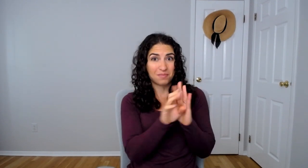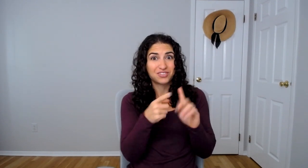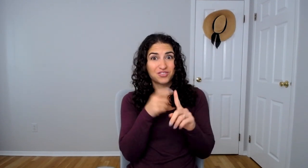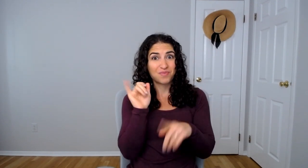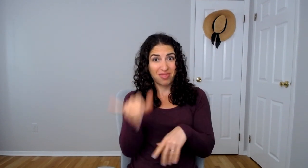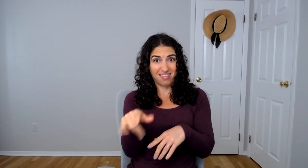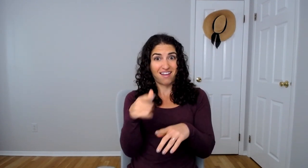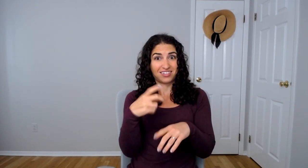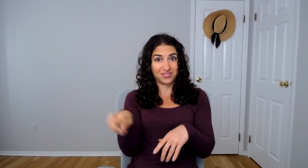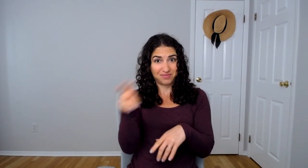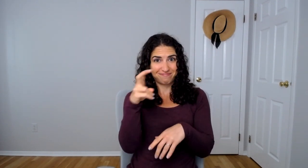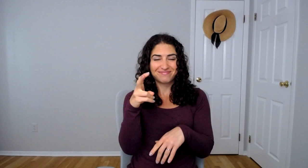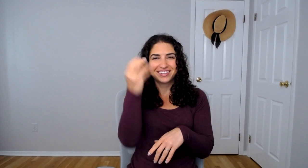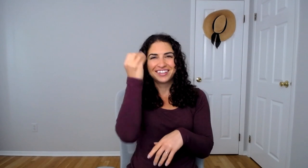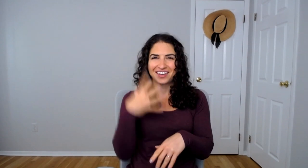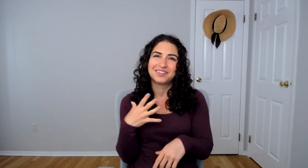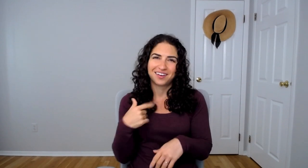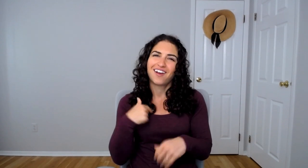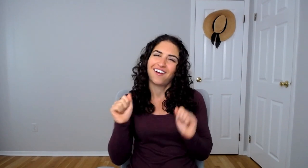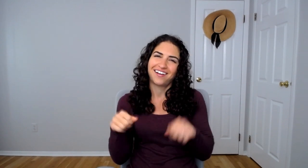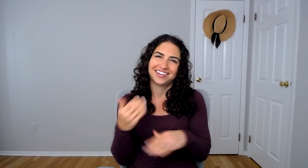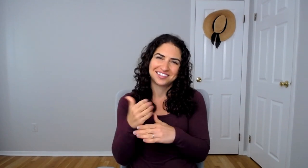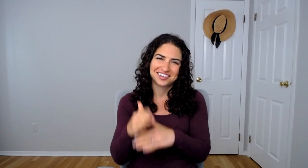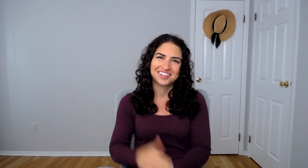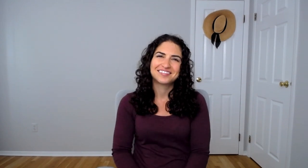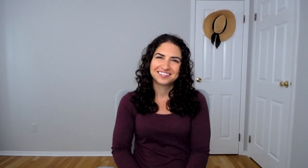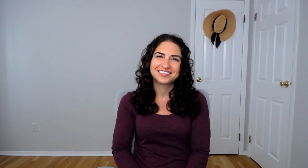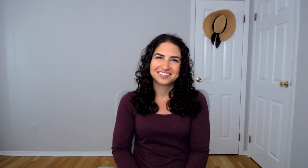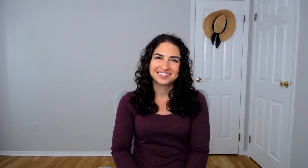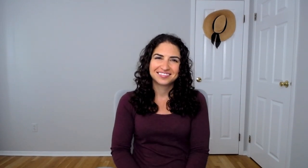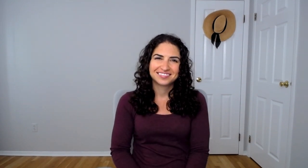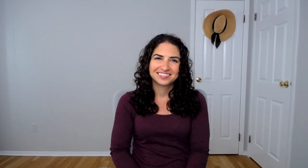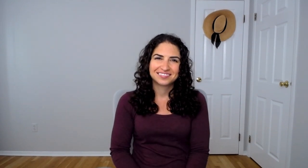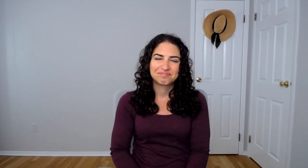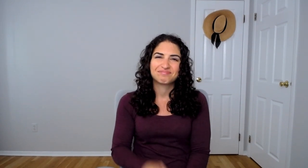pictures from that trip, let me know; I can share.